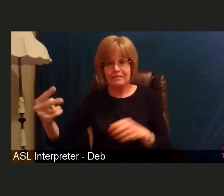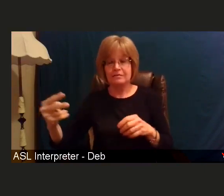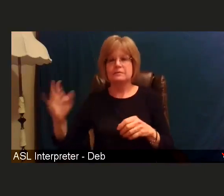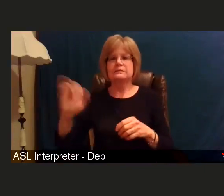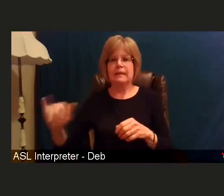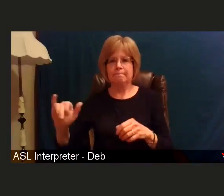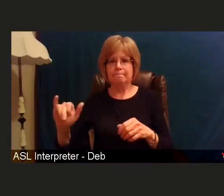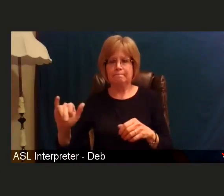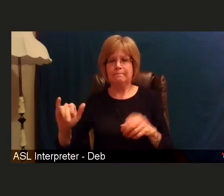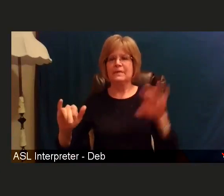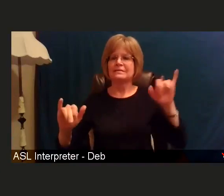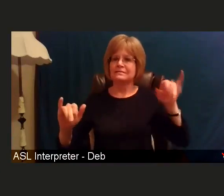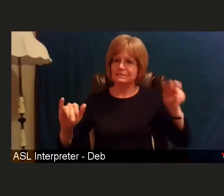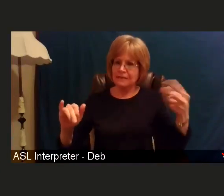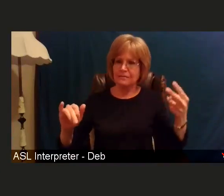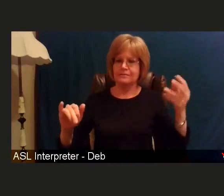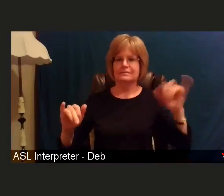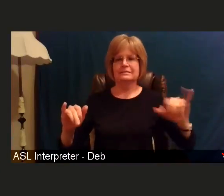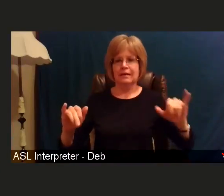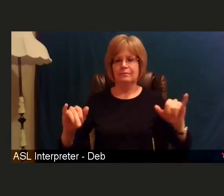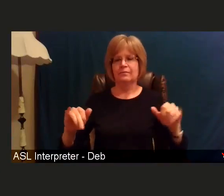in three or four weeks depending on the vaccine.